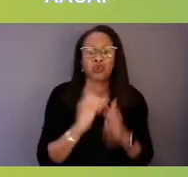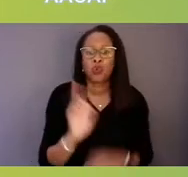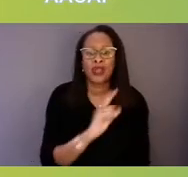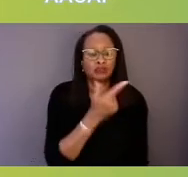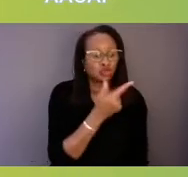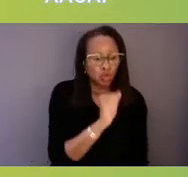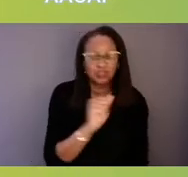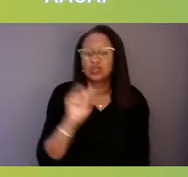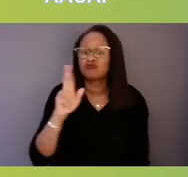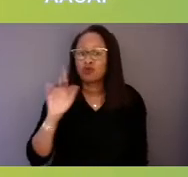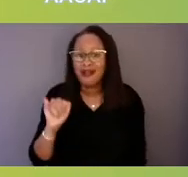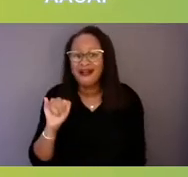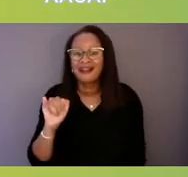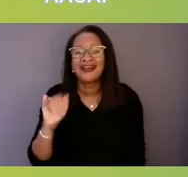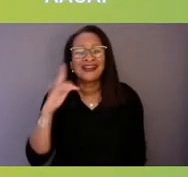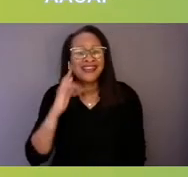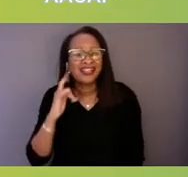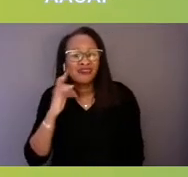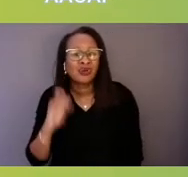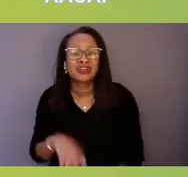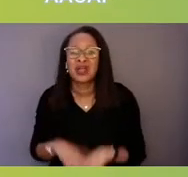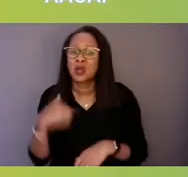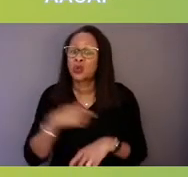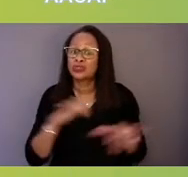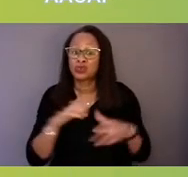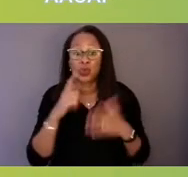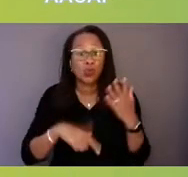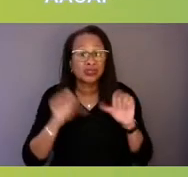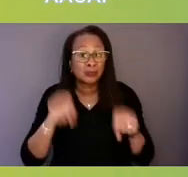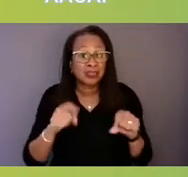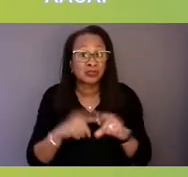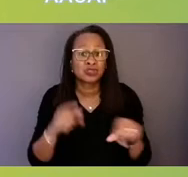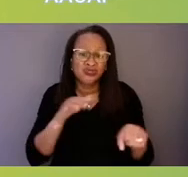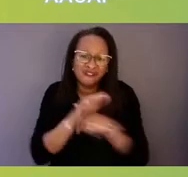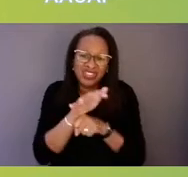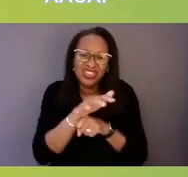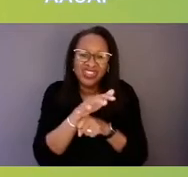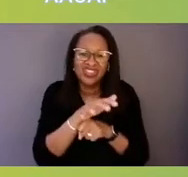that we are doing what we can to fill in these gaps,